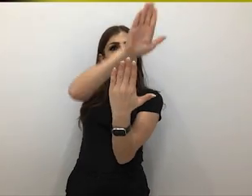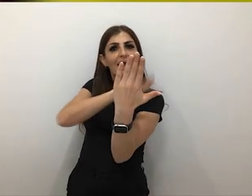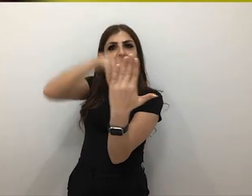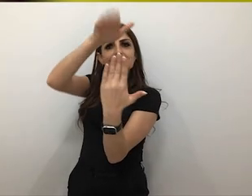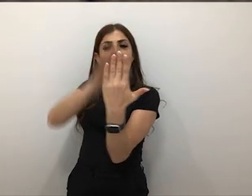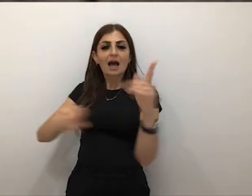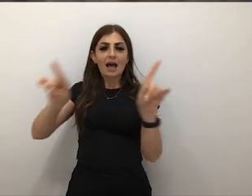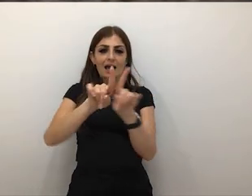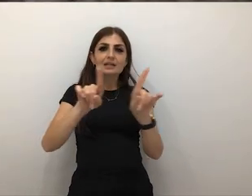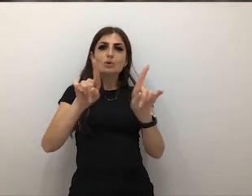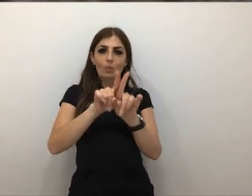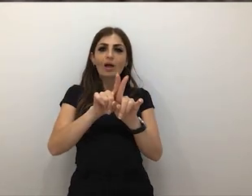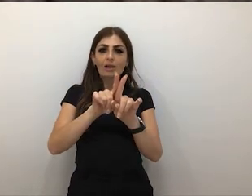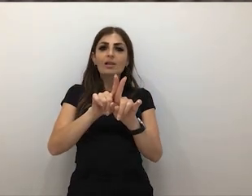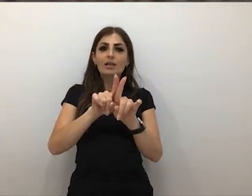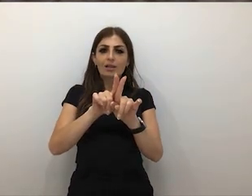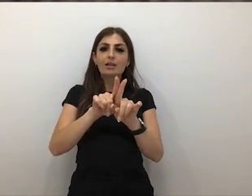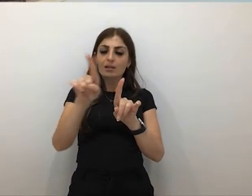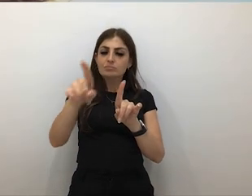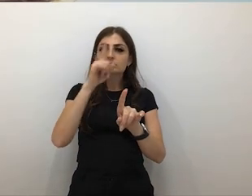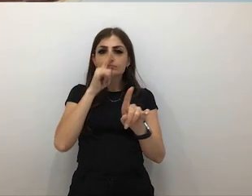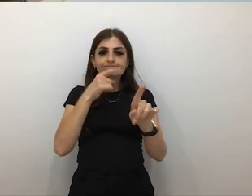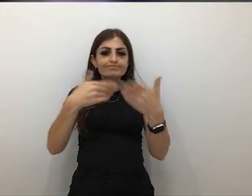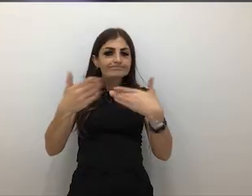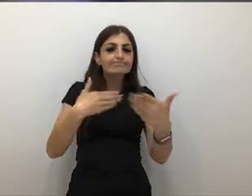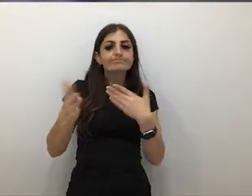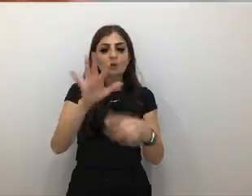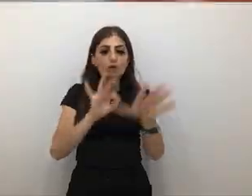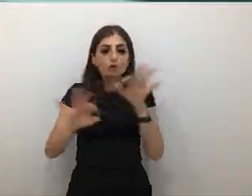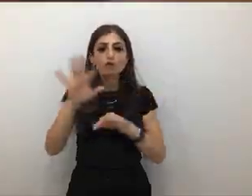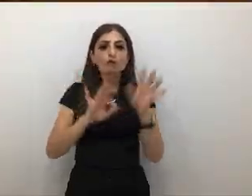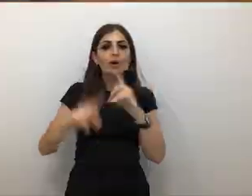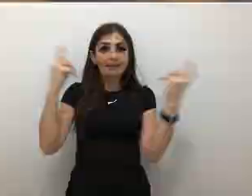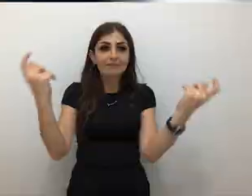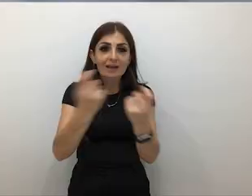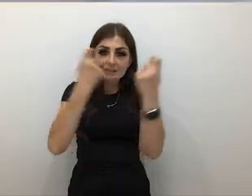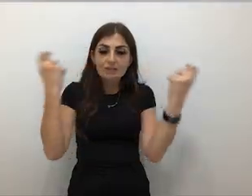and is known for running and curating festivals like Wonder Walls, Port Adelaide and the Big Picture Festival.